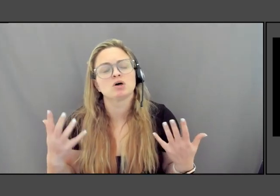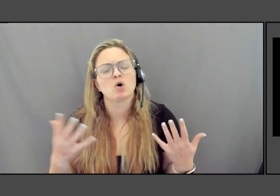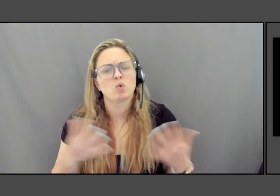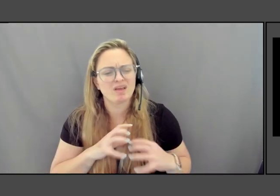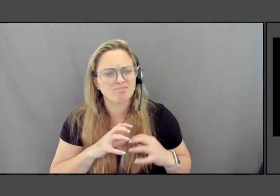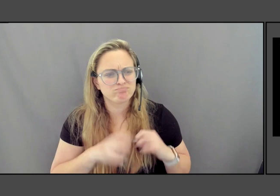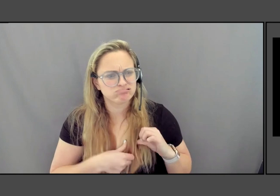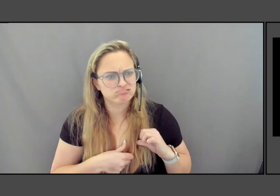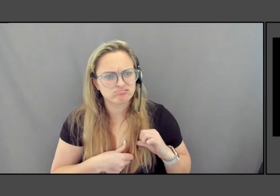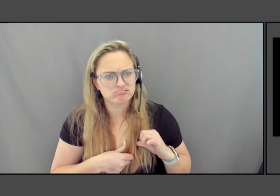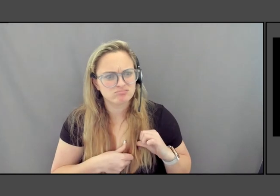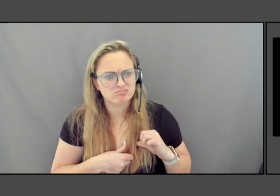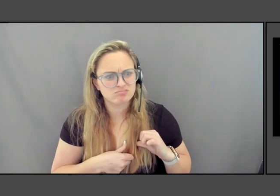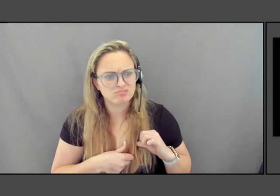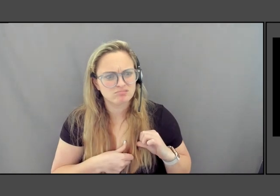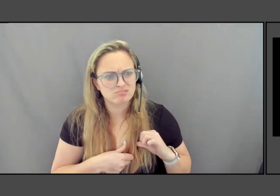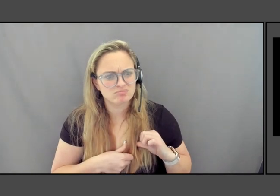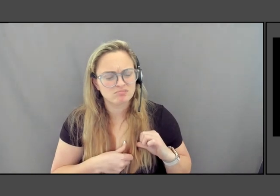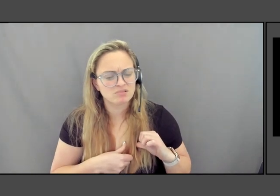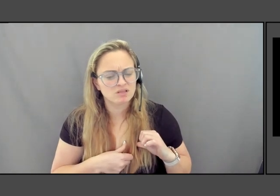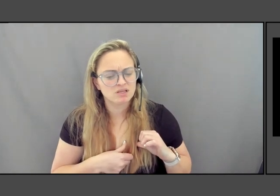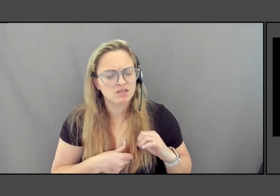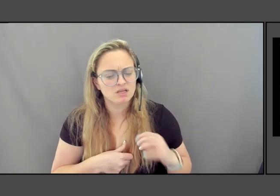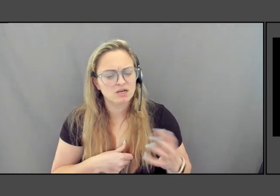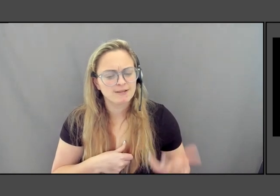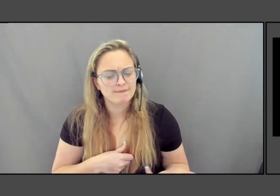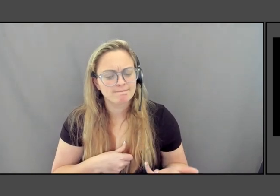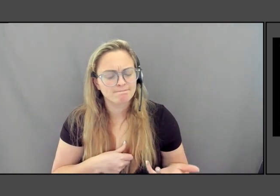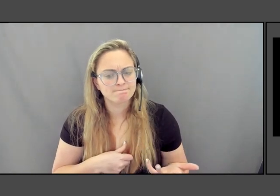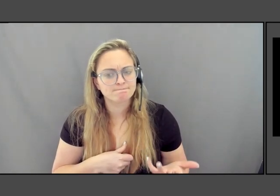and I think it just bring, these conversations have to happen